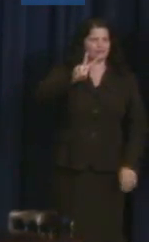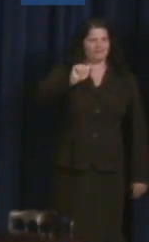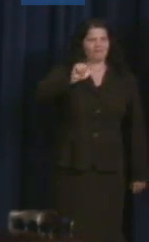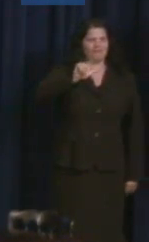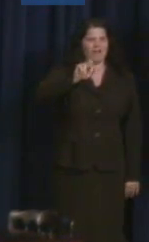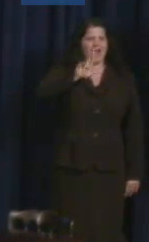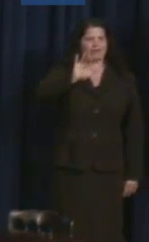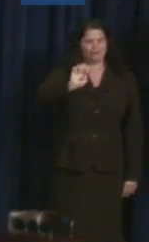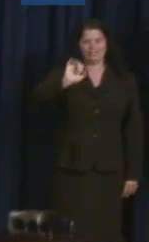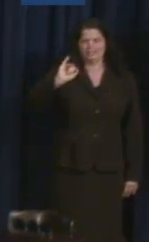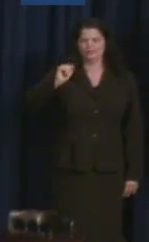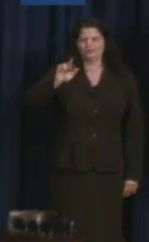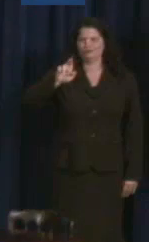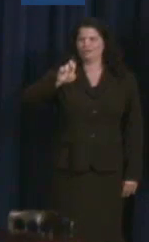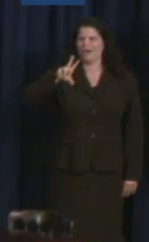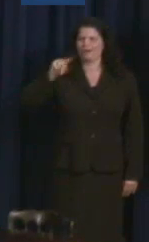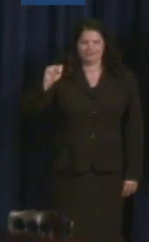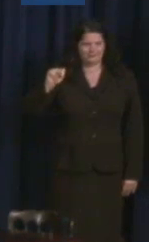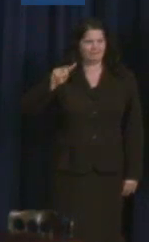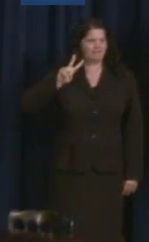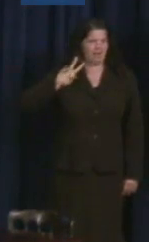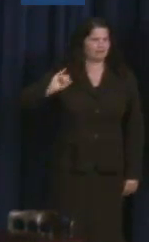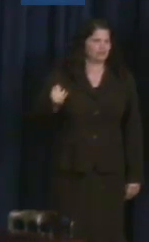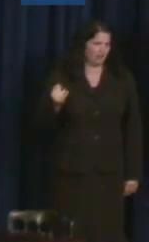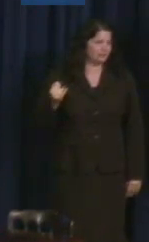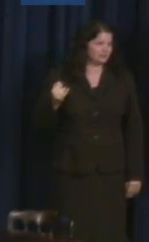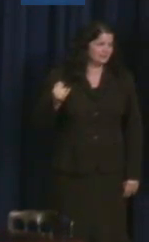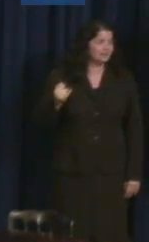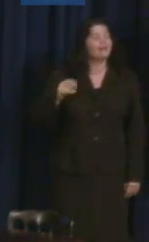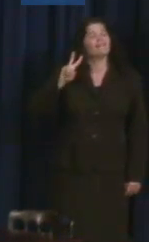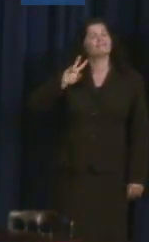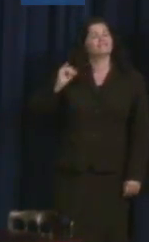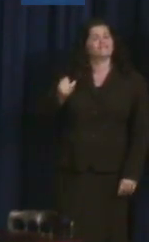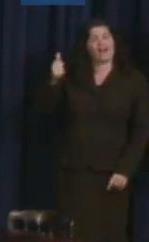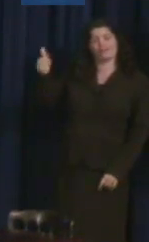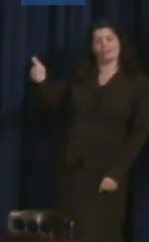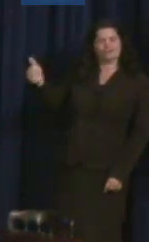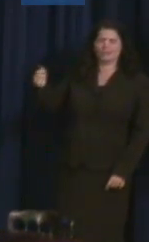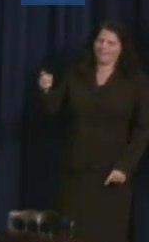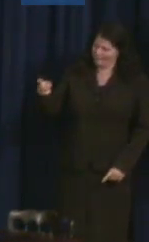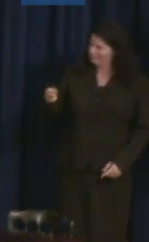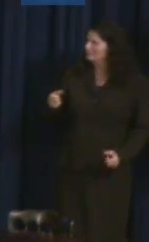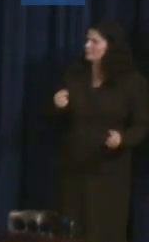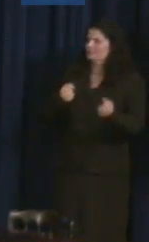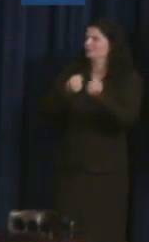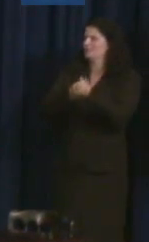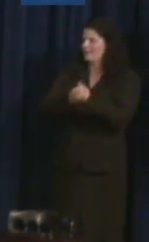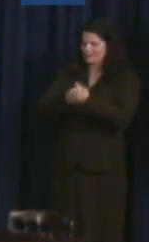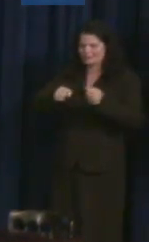Valerie is a champion for opportunity for all and I'm very proud to call her my boss.